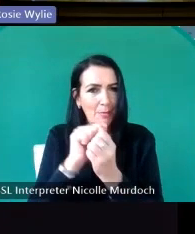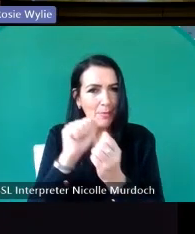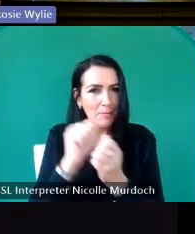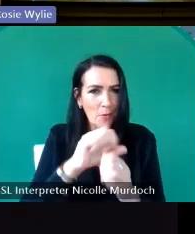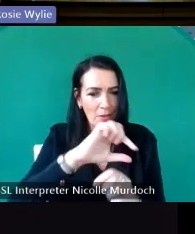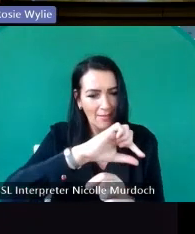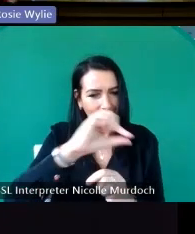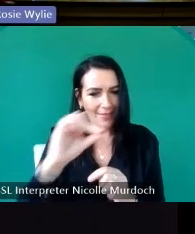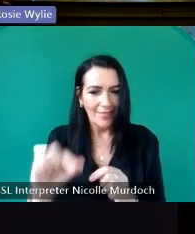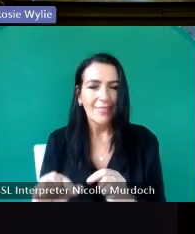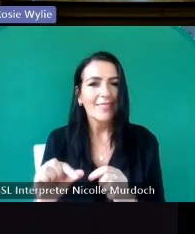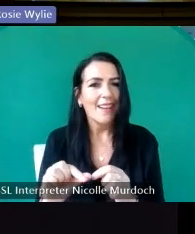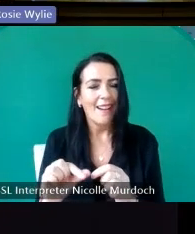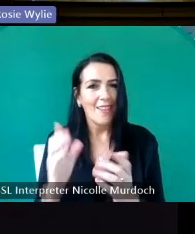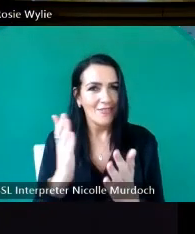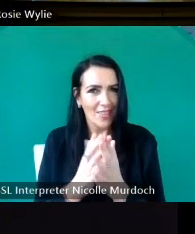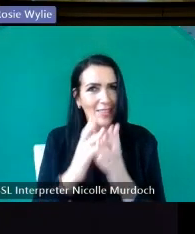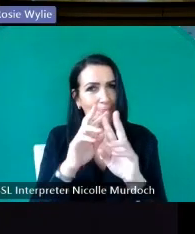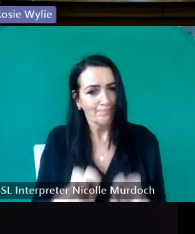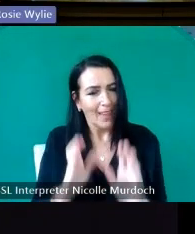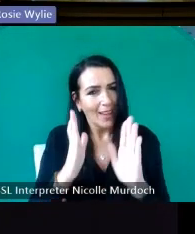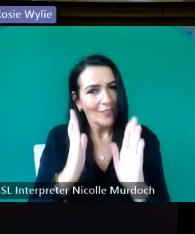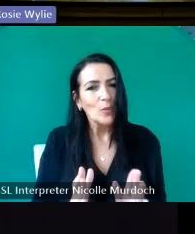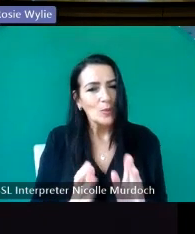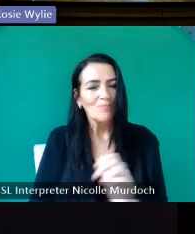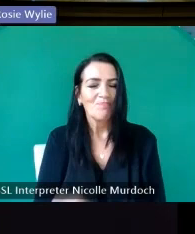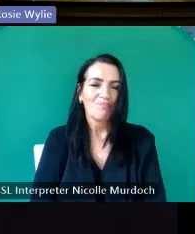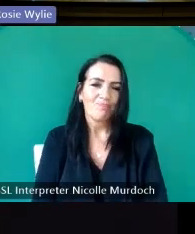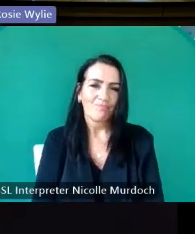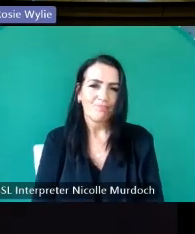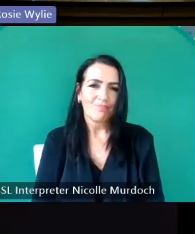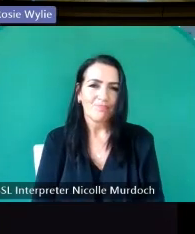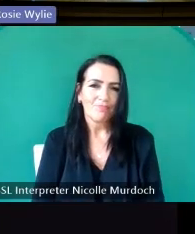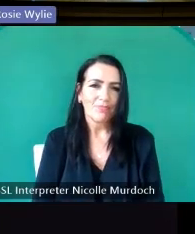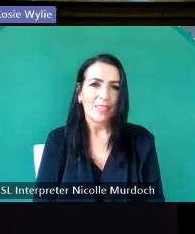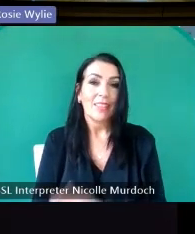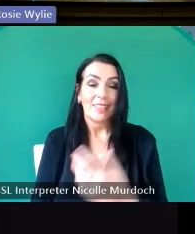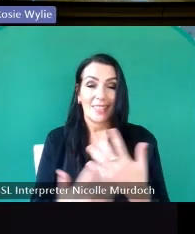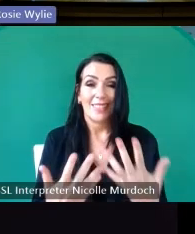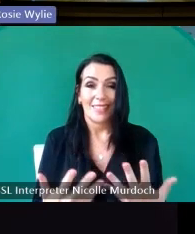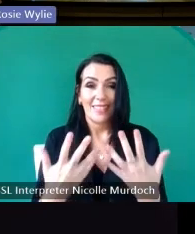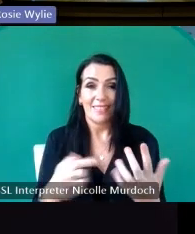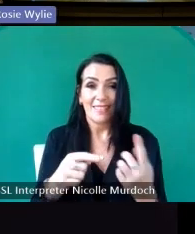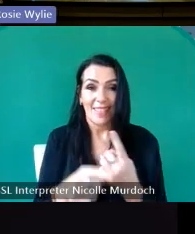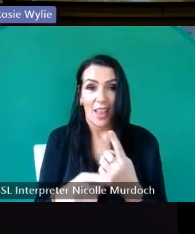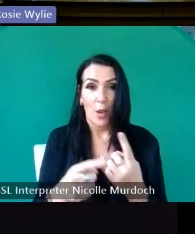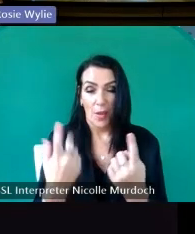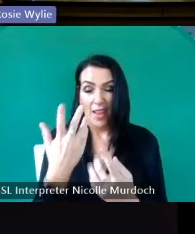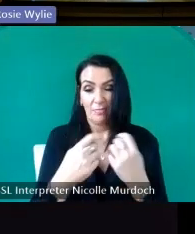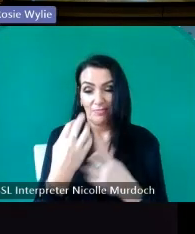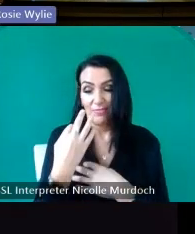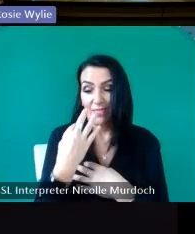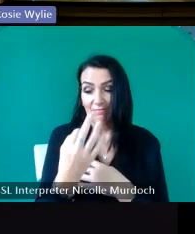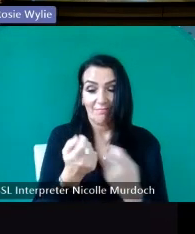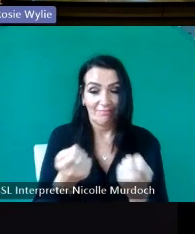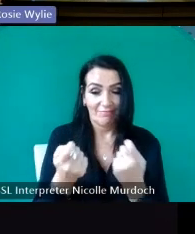you know you really have to look um so now that I am a Church Recording volunteer um I I find